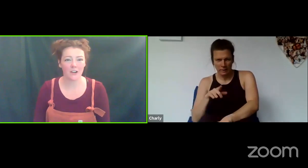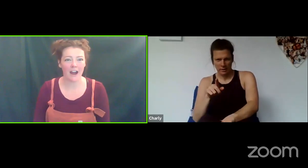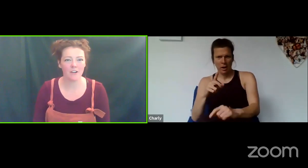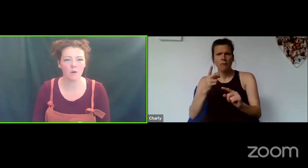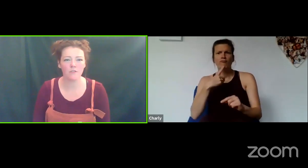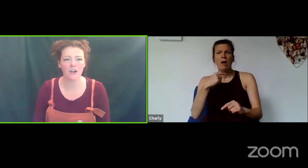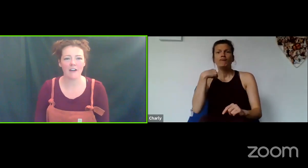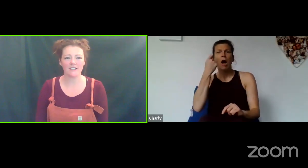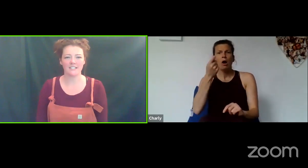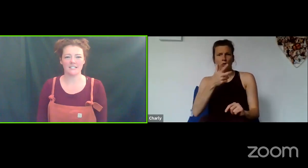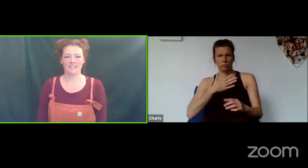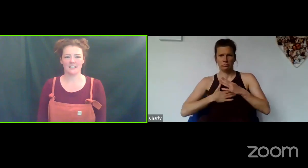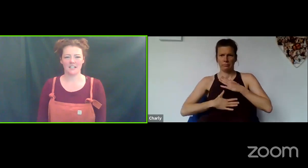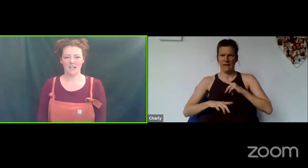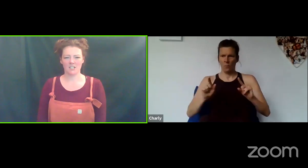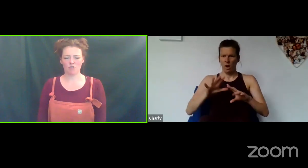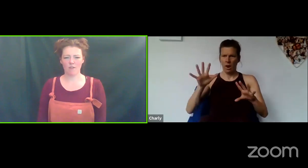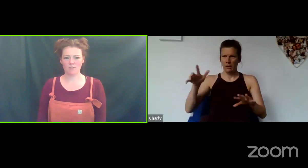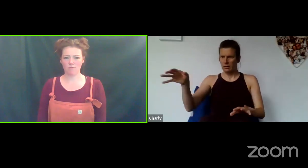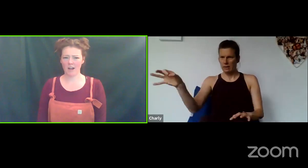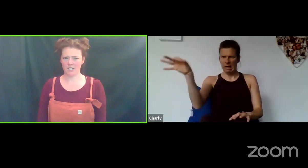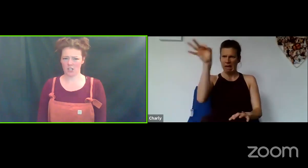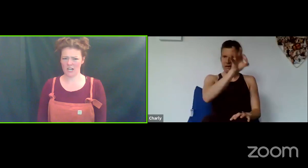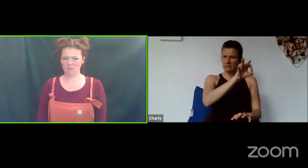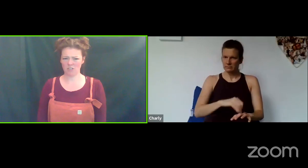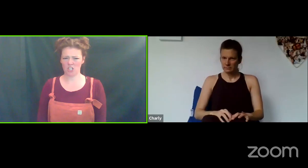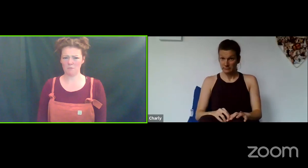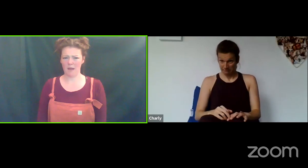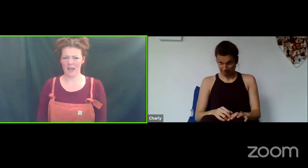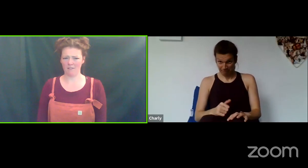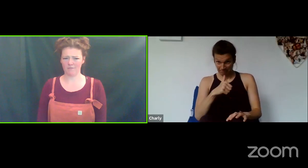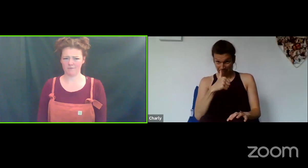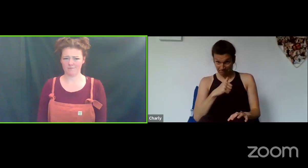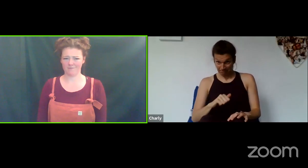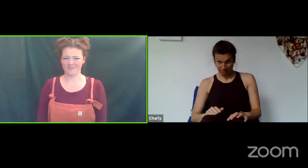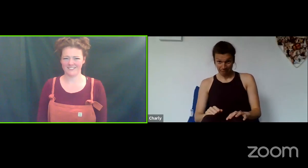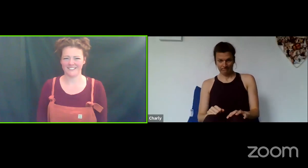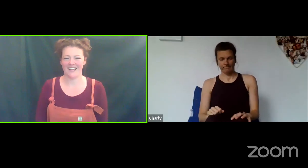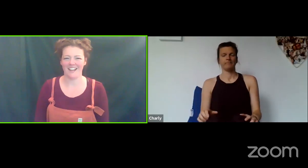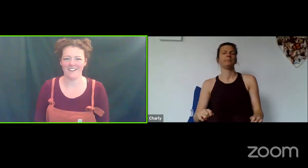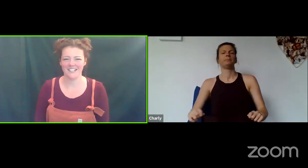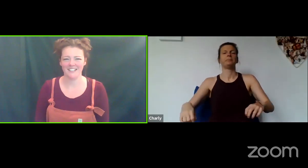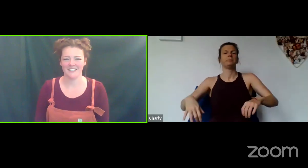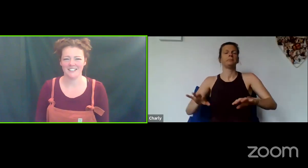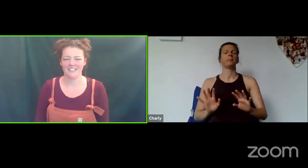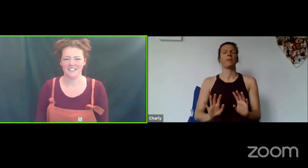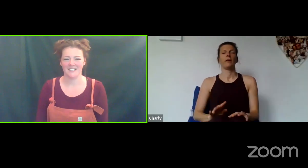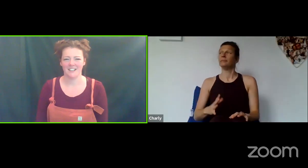you carry on with your characters. So, Red Riding Hood, how does she behave? Are you ready?